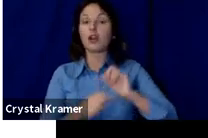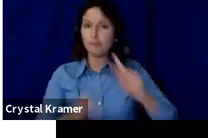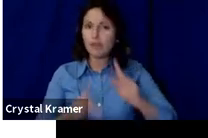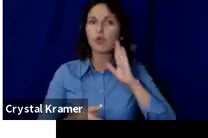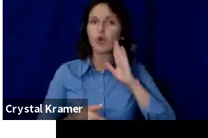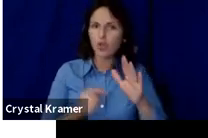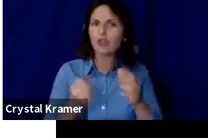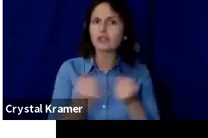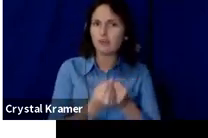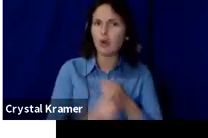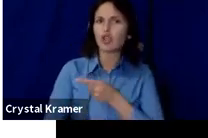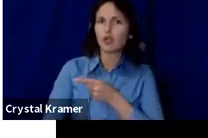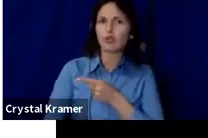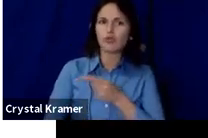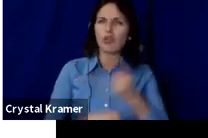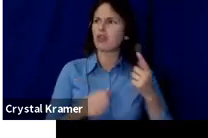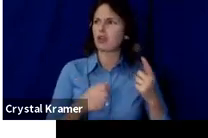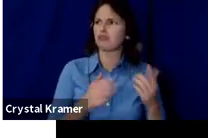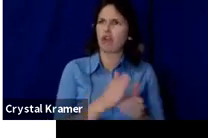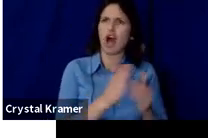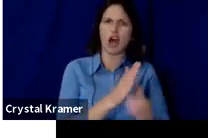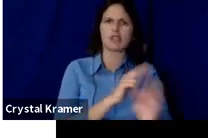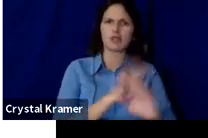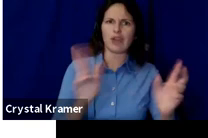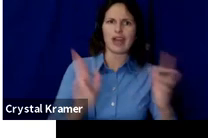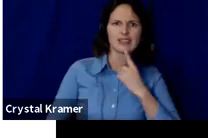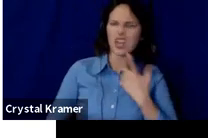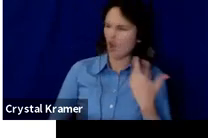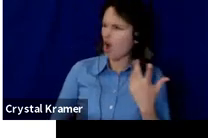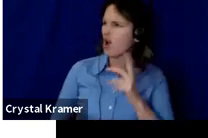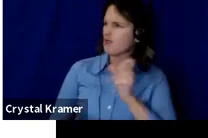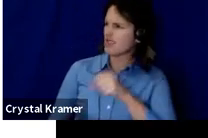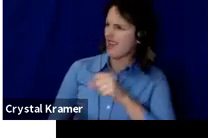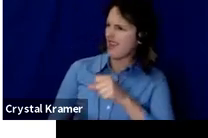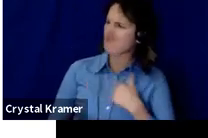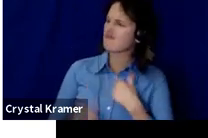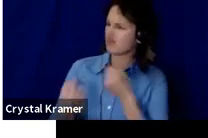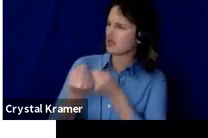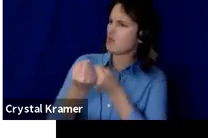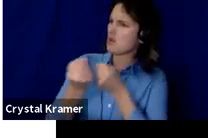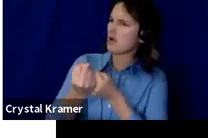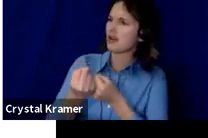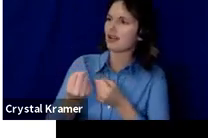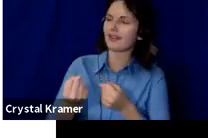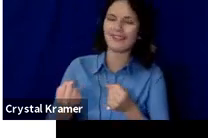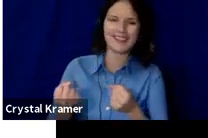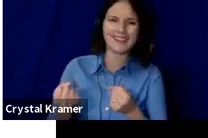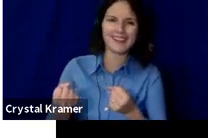They're often ready to say, oh, yeah, I totally support, but that does not translate to donations